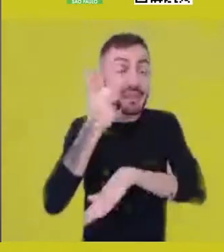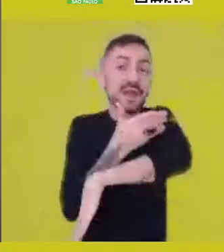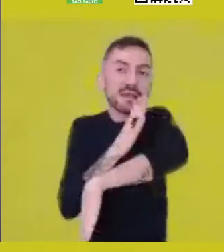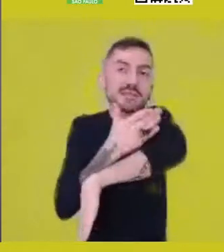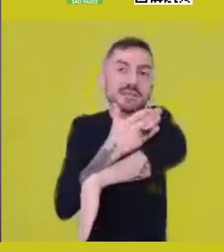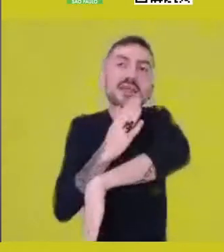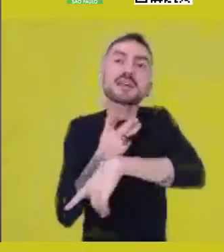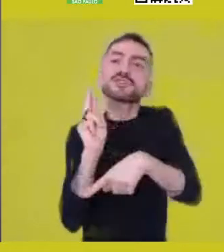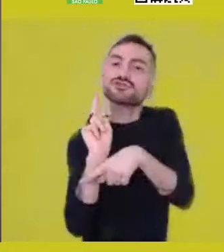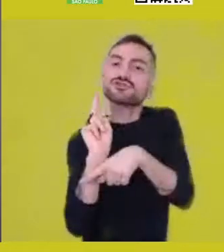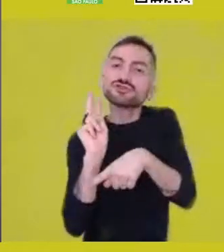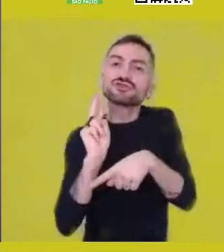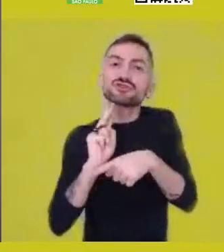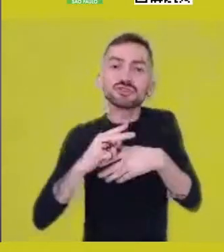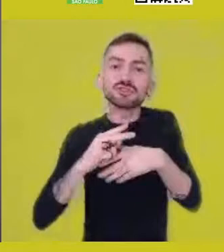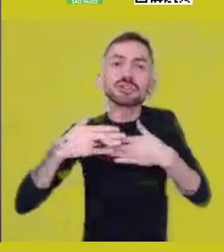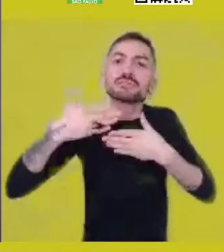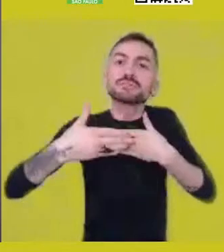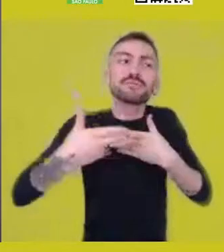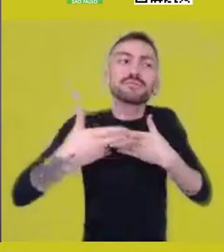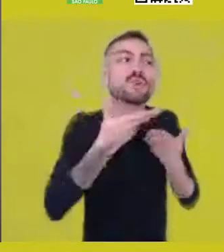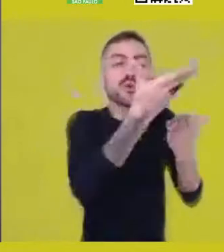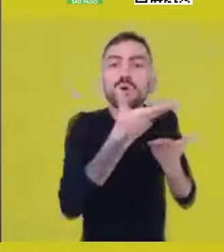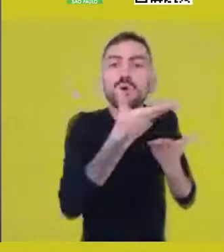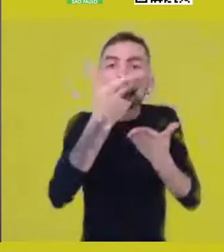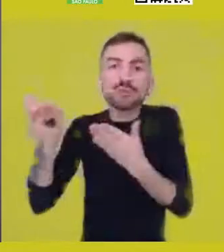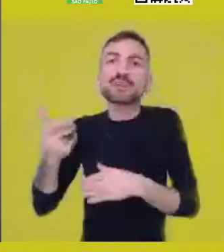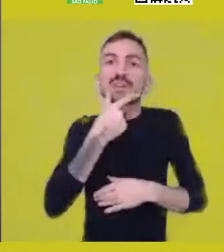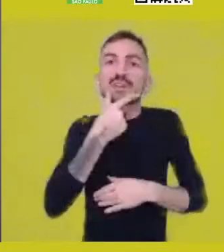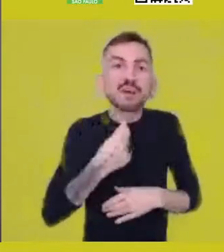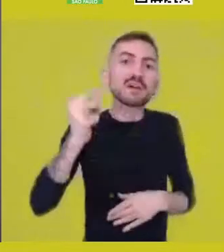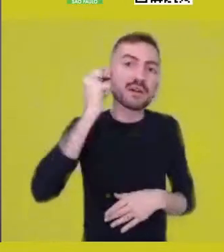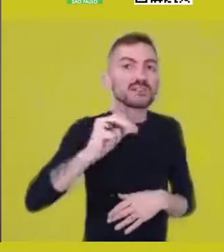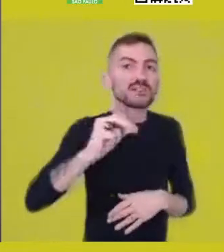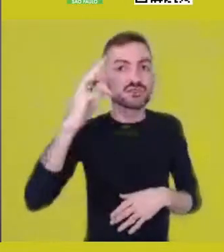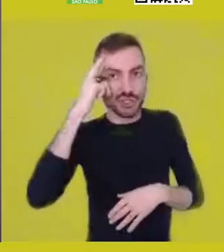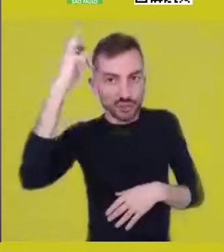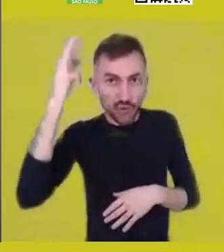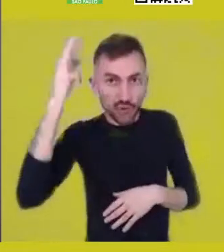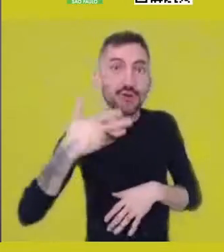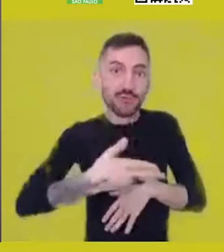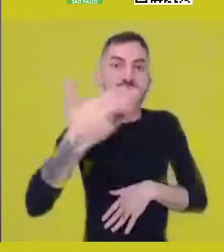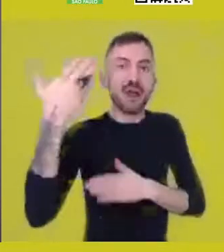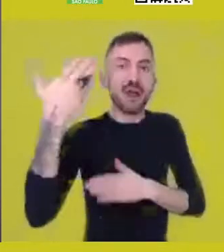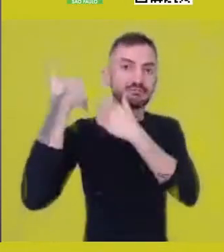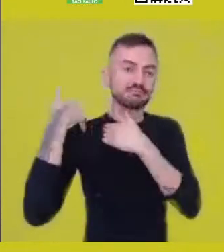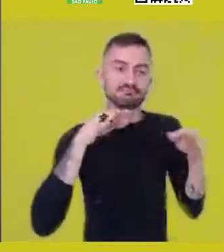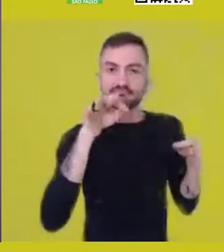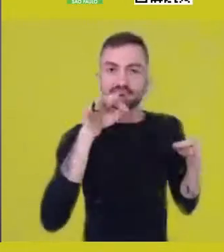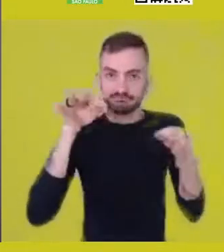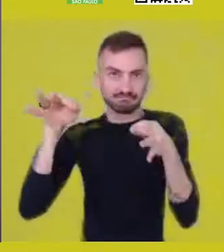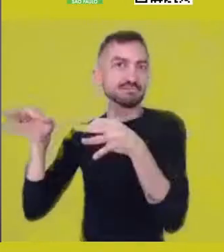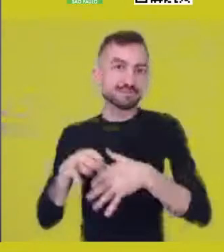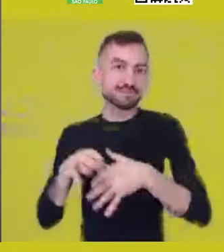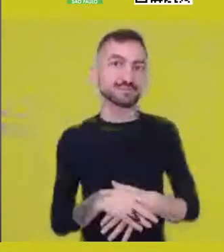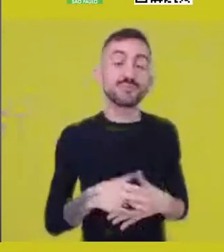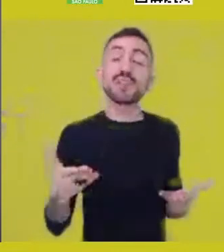which will always have guest directors in its coordination. This first internship, Vagamundos,